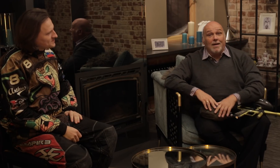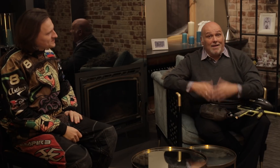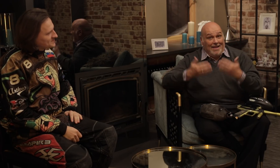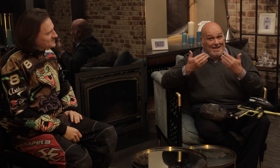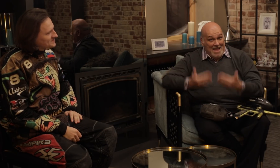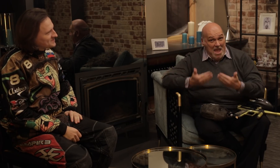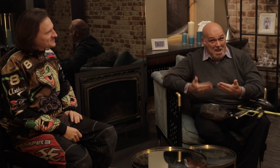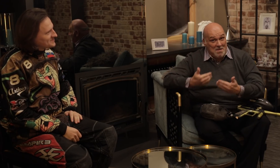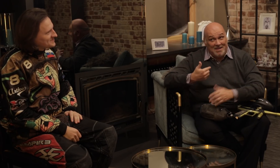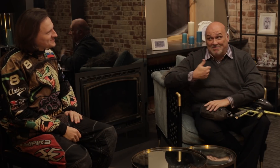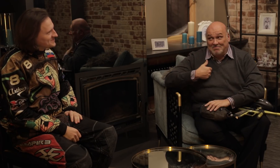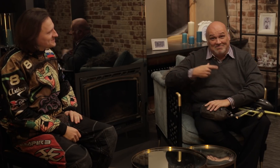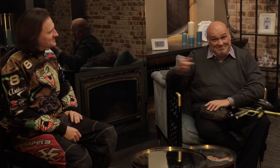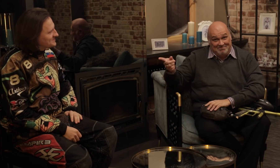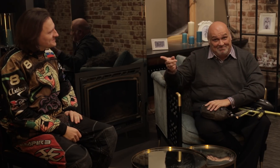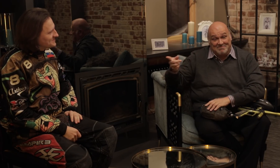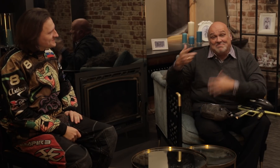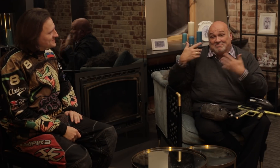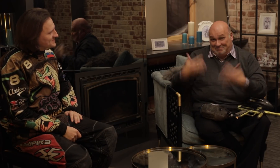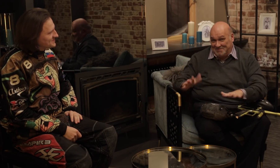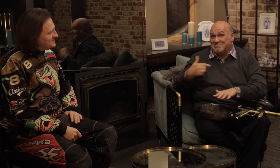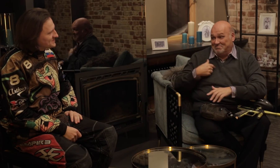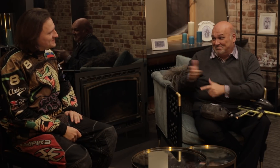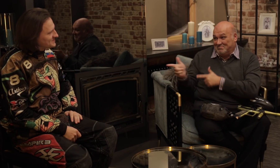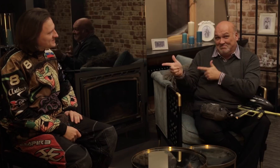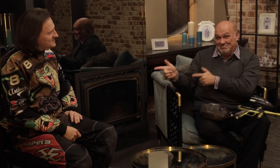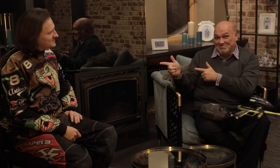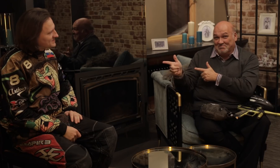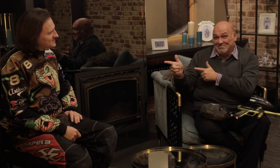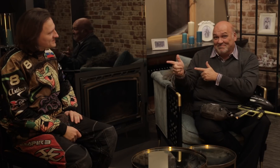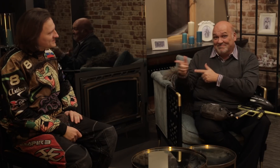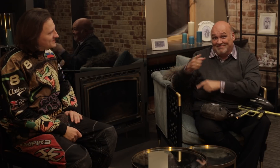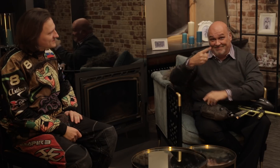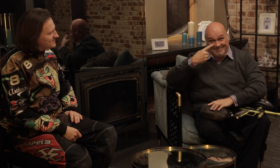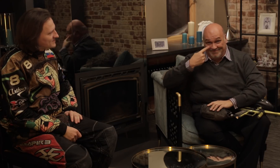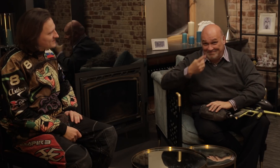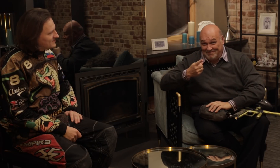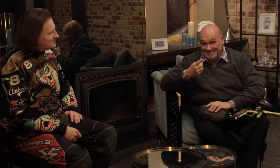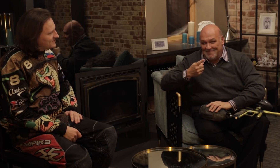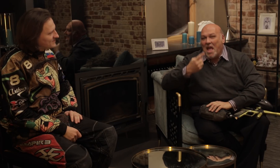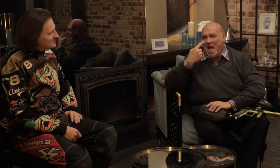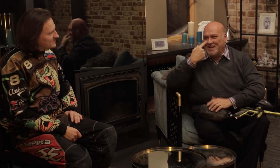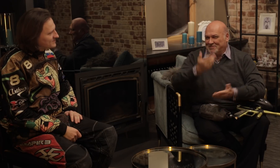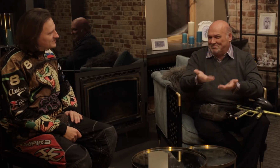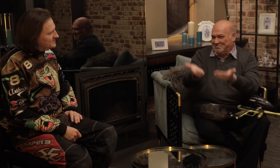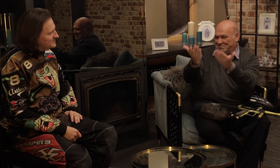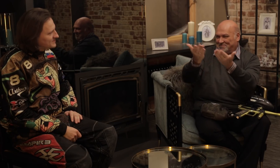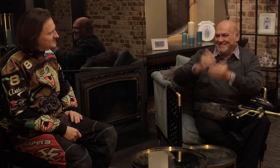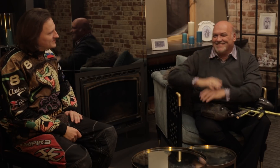The two of us played together, and I got him! Don’t believe me? Watch the video!